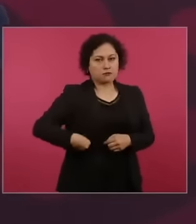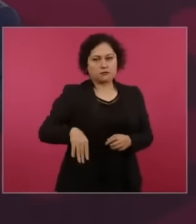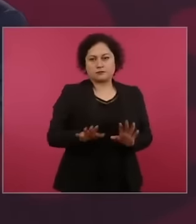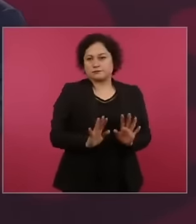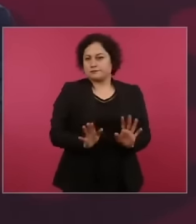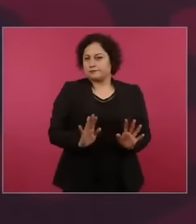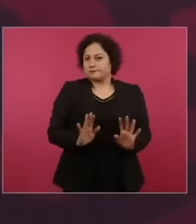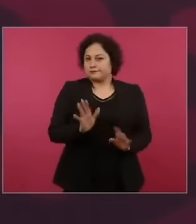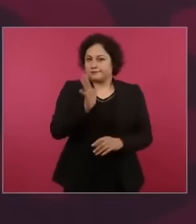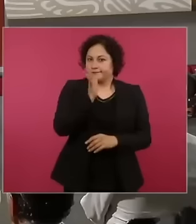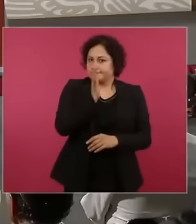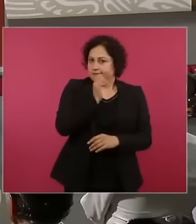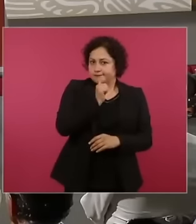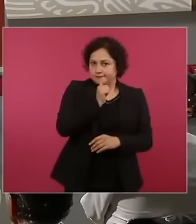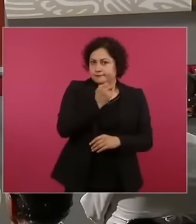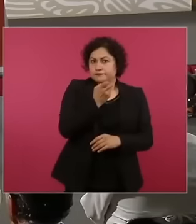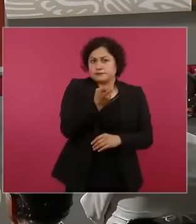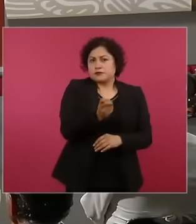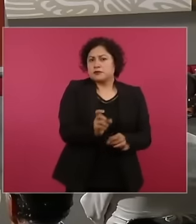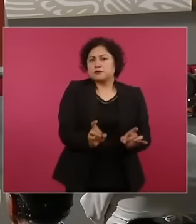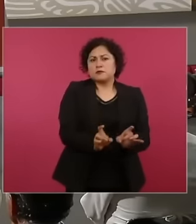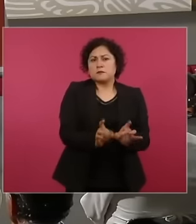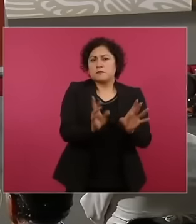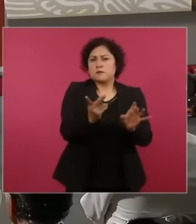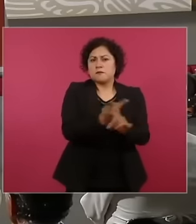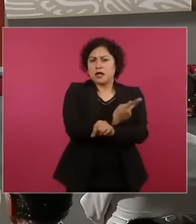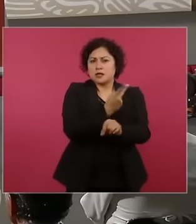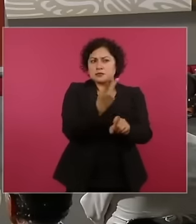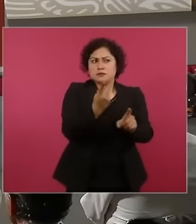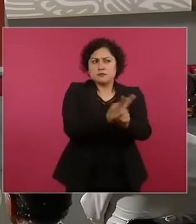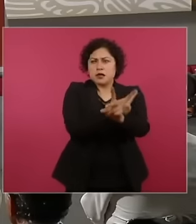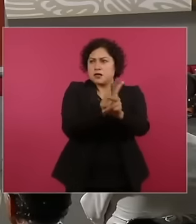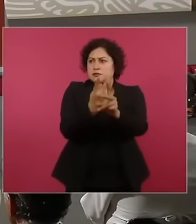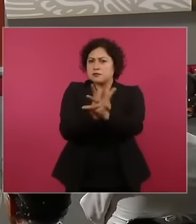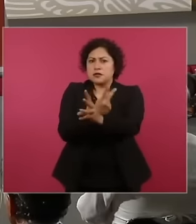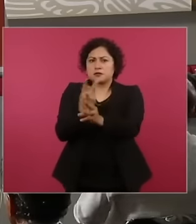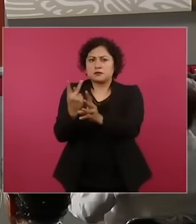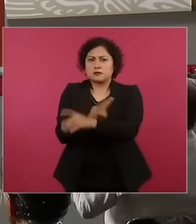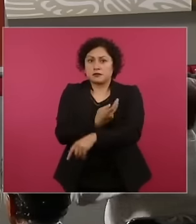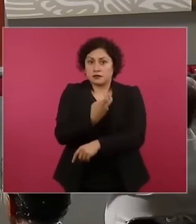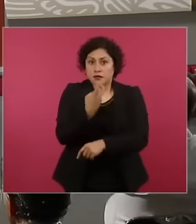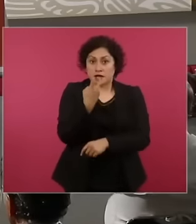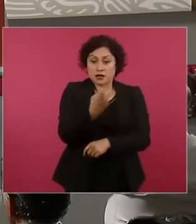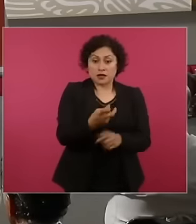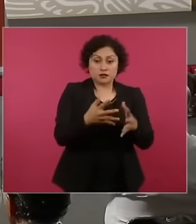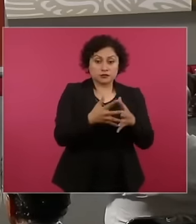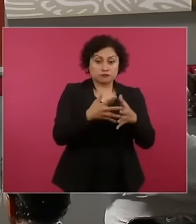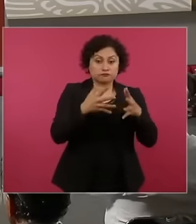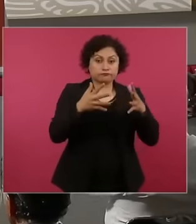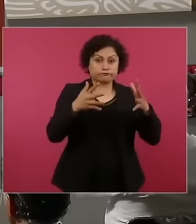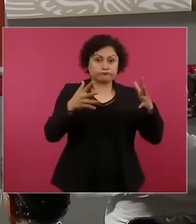grow And we have to be informing people